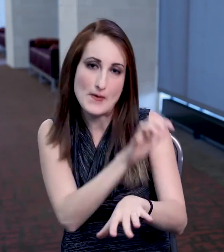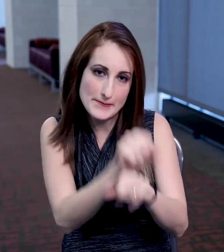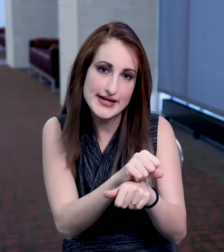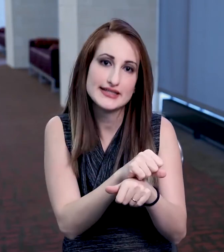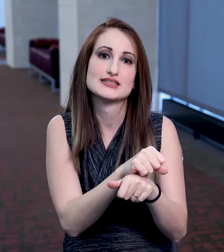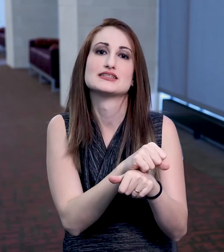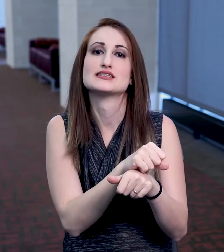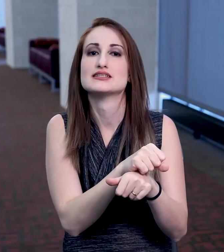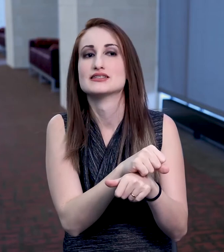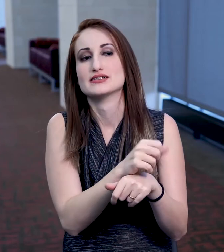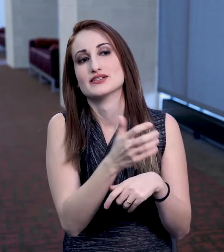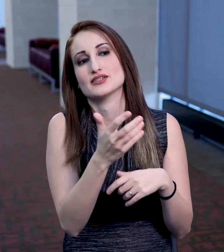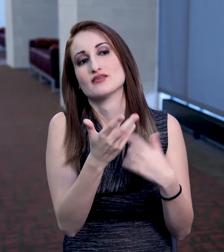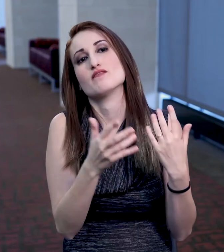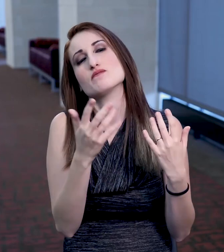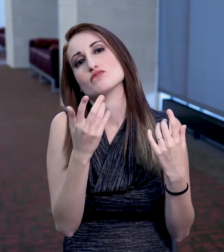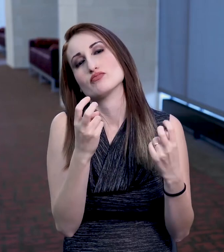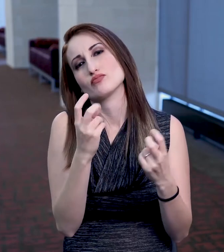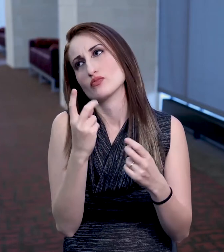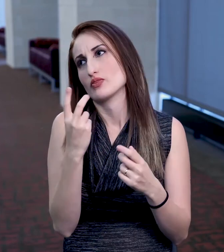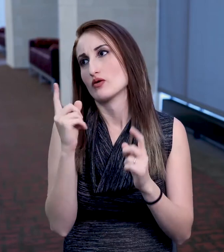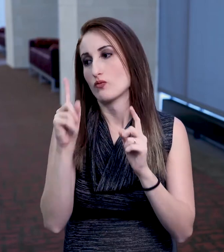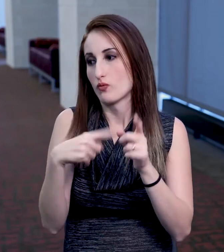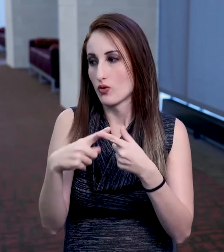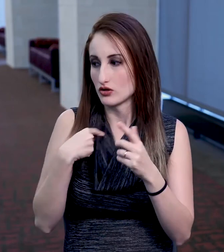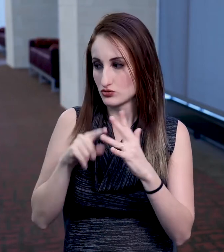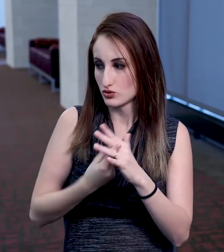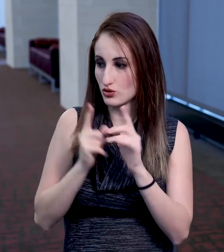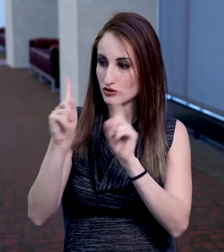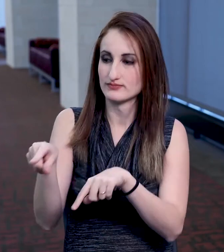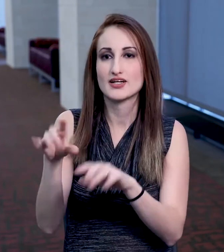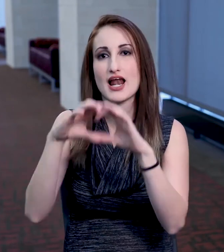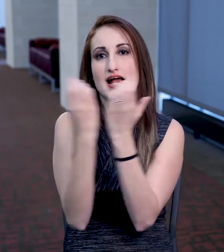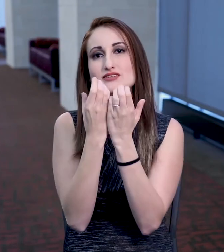For my initial courses, I had booked the interpreters through the college, and then on either my first two or three